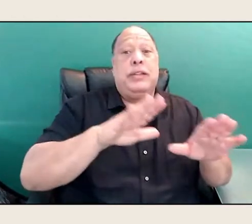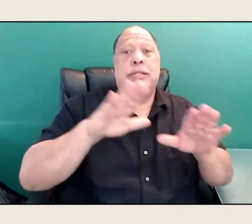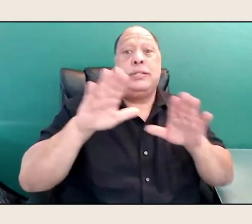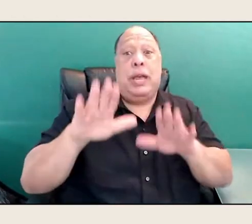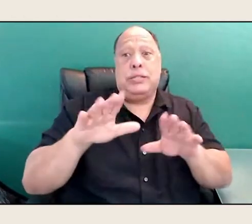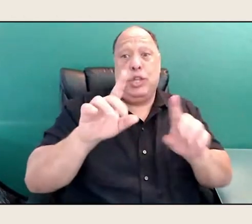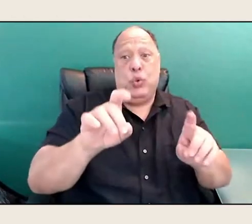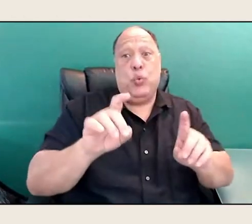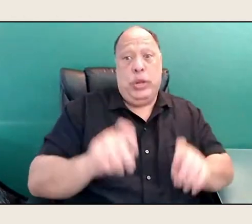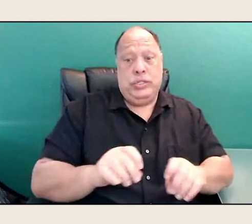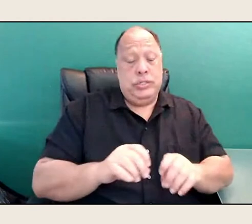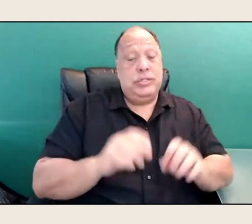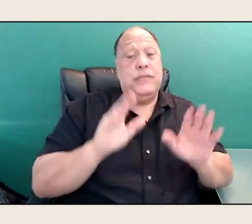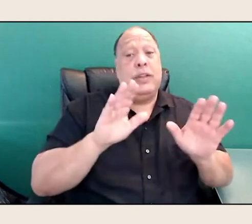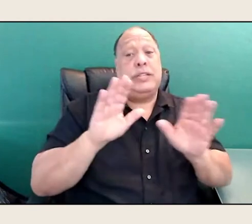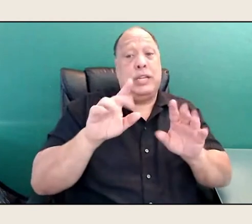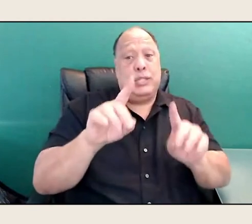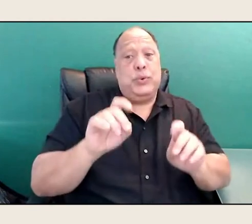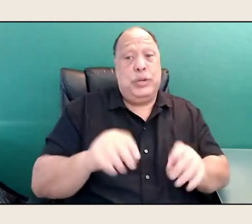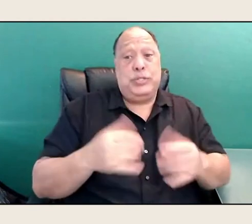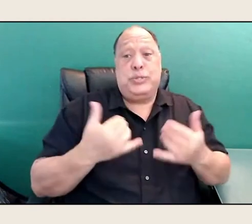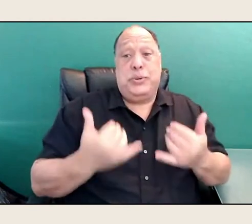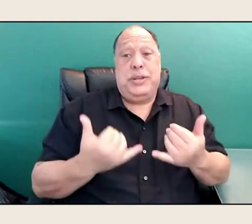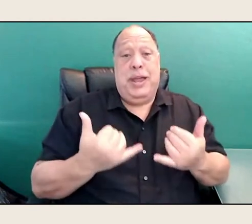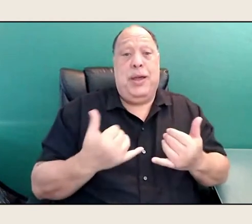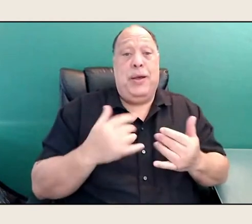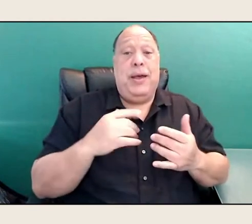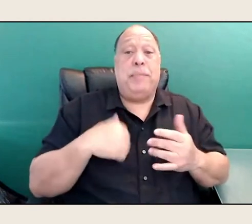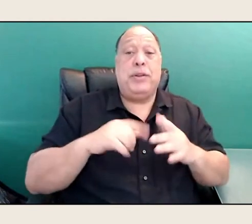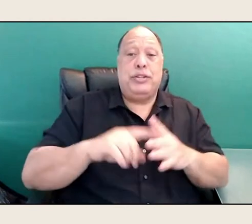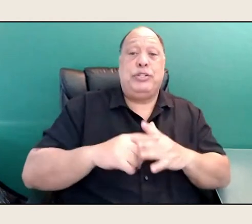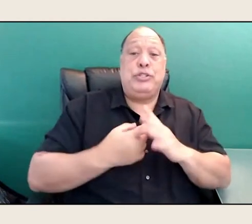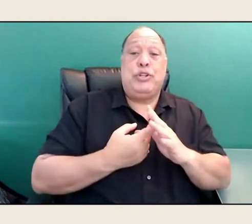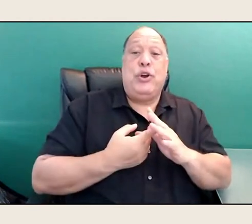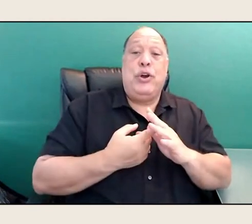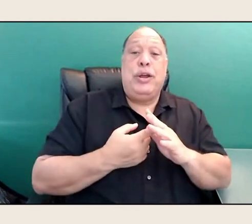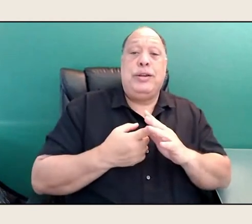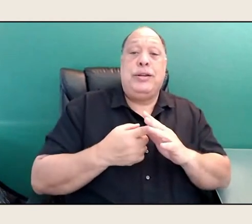So I am going to start offering them to you.